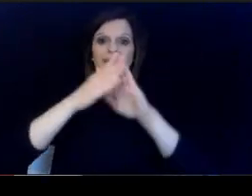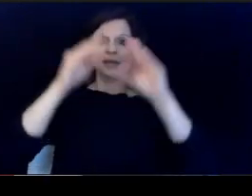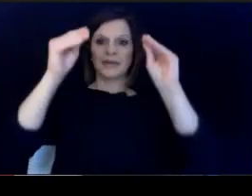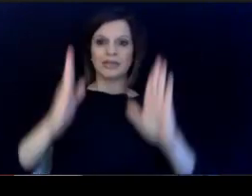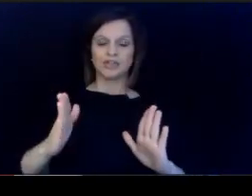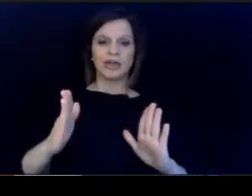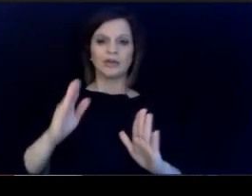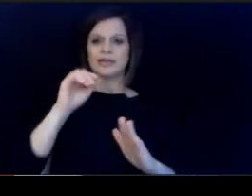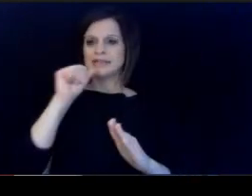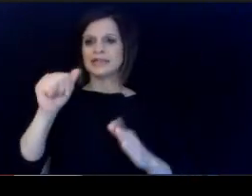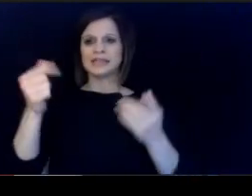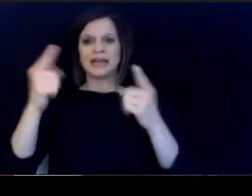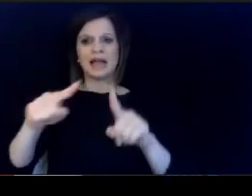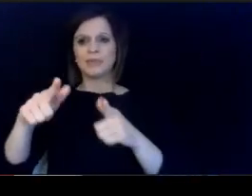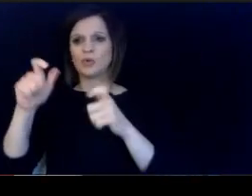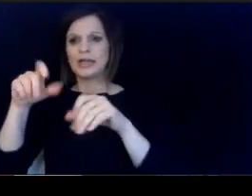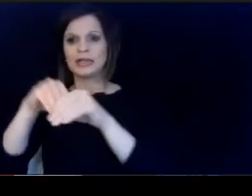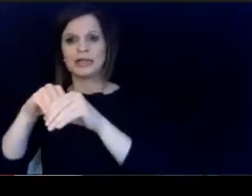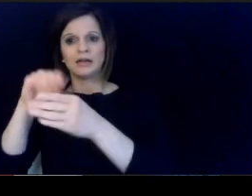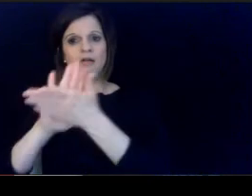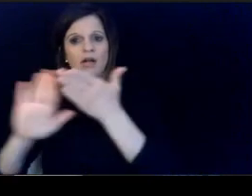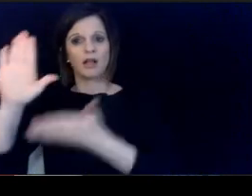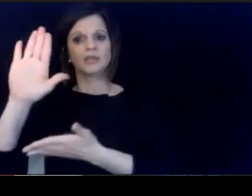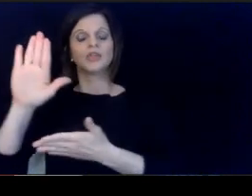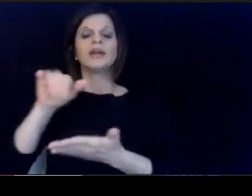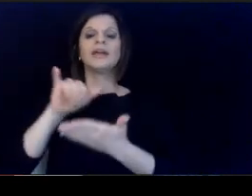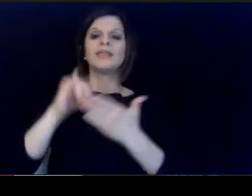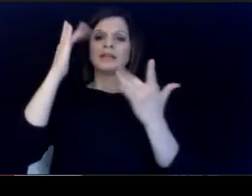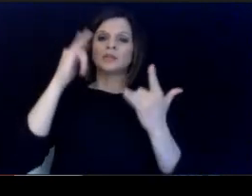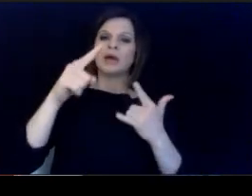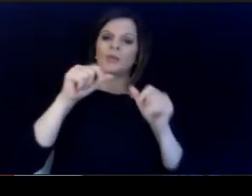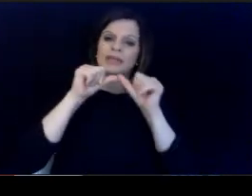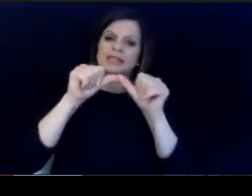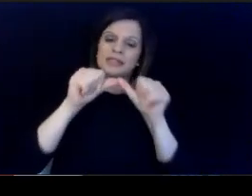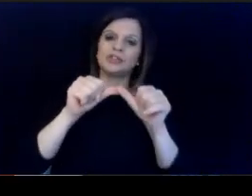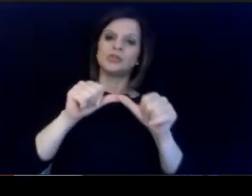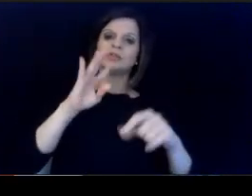This is why we. Continue to talk about pathways and pipelines, an.